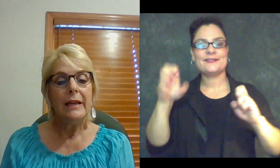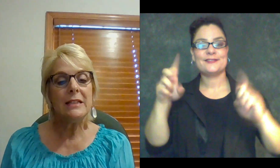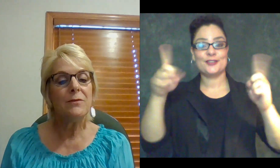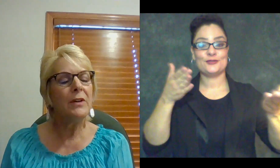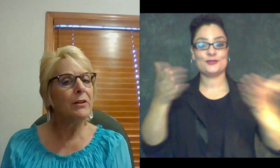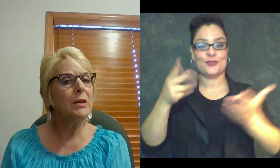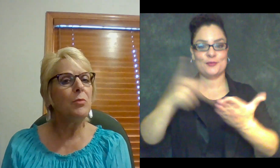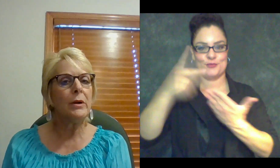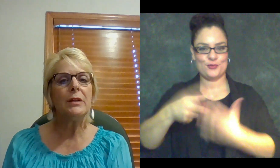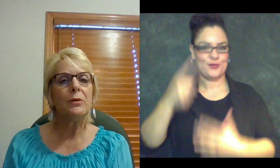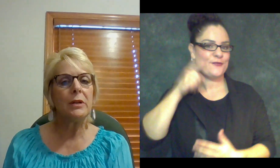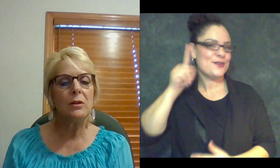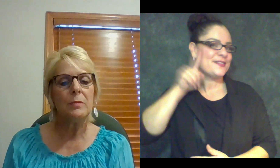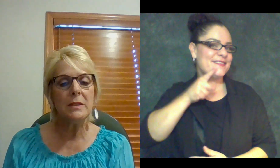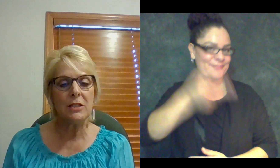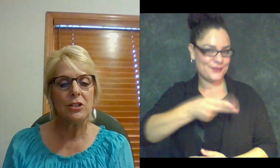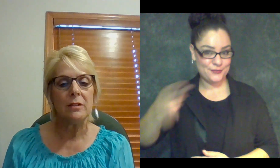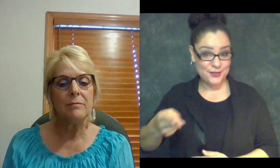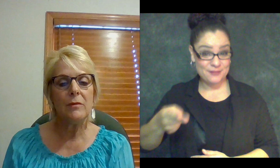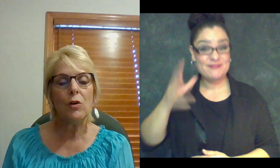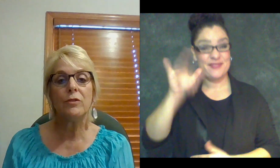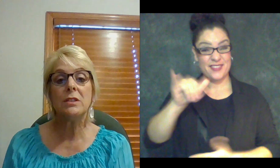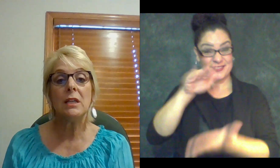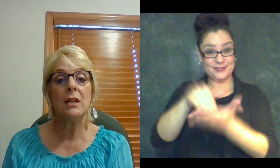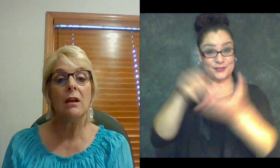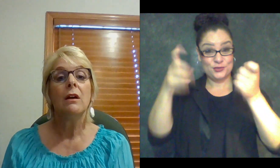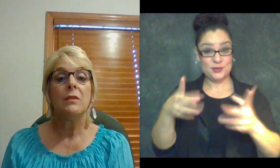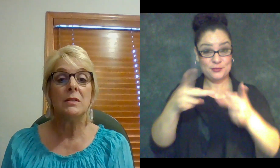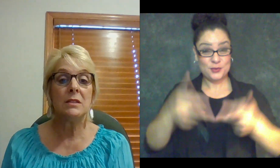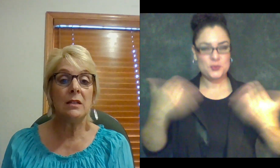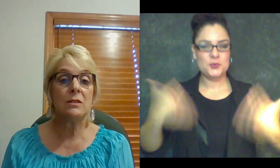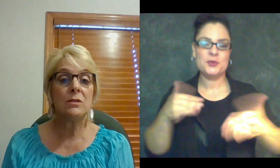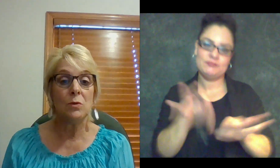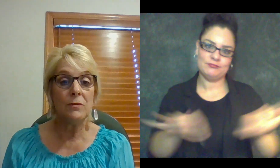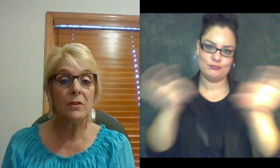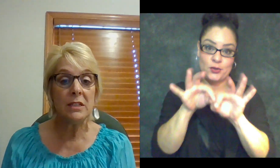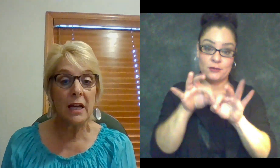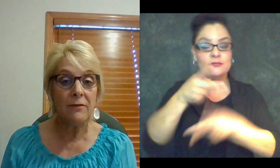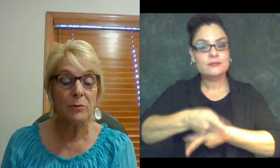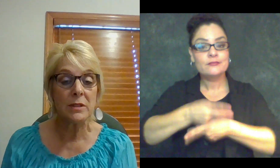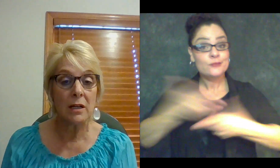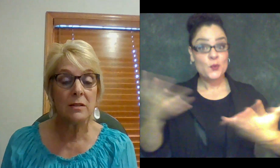It’s a very important and critical position, overseeing the state school for the deaf - Wisconsin